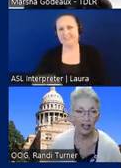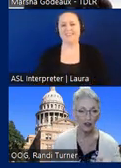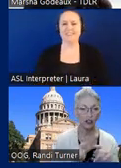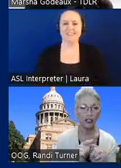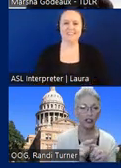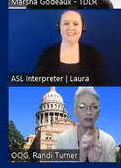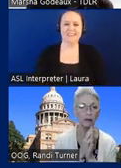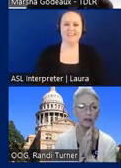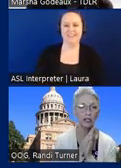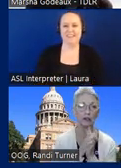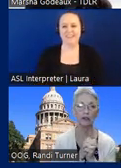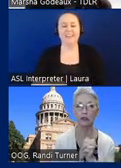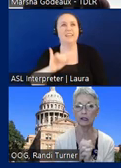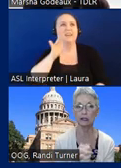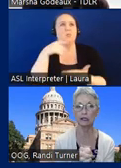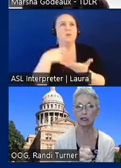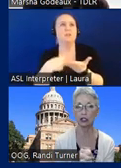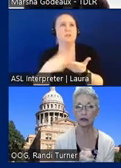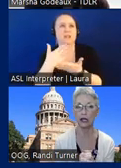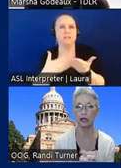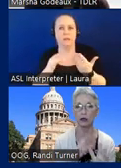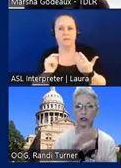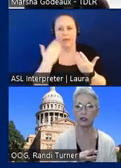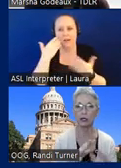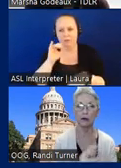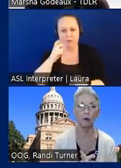If you're going to cover some of this I don't know if you can see the Q&A questions coming up,